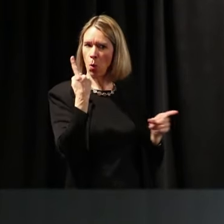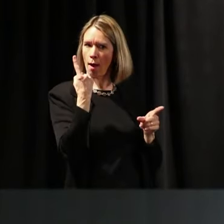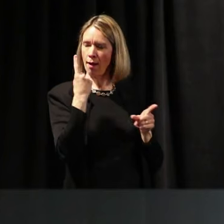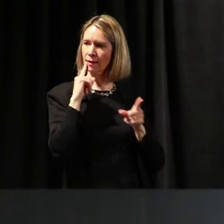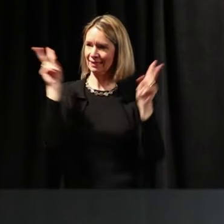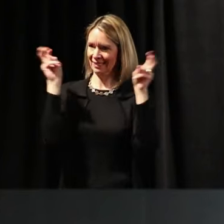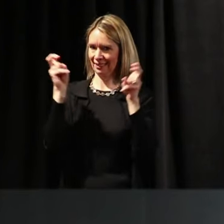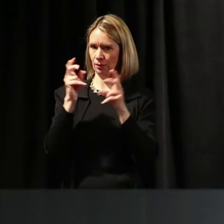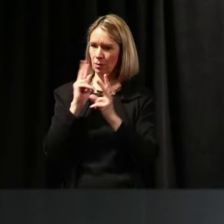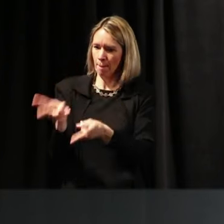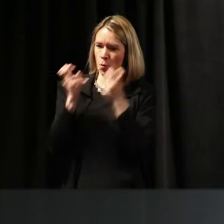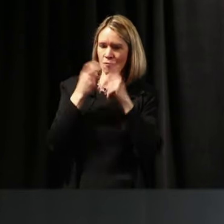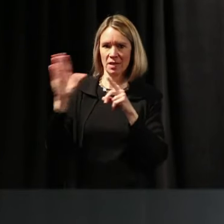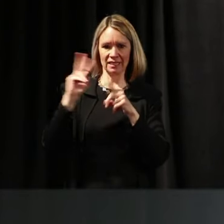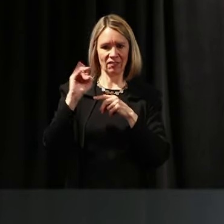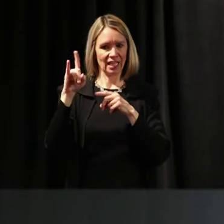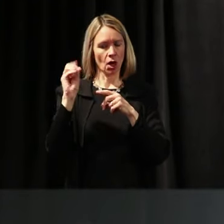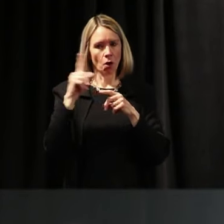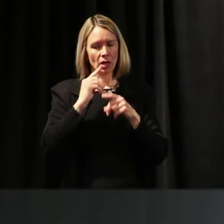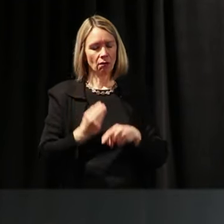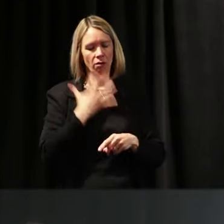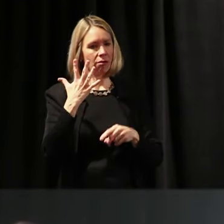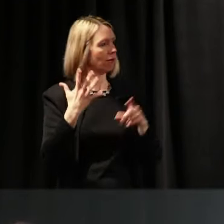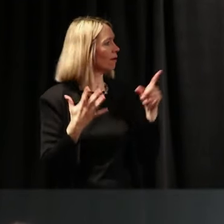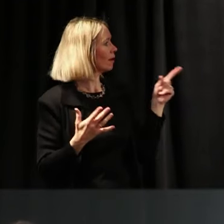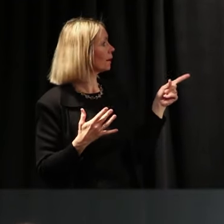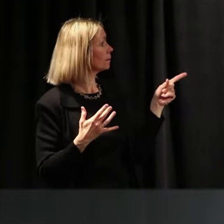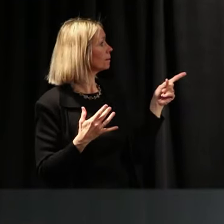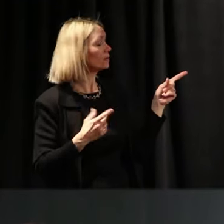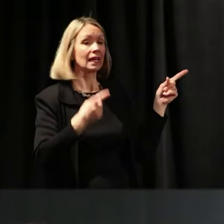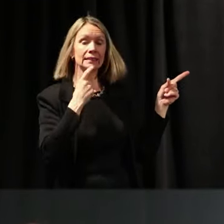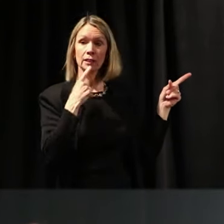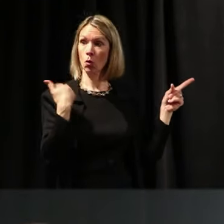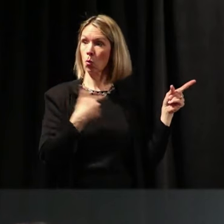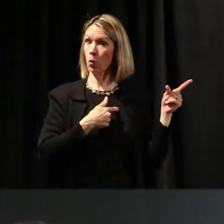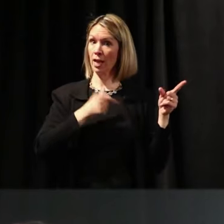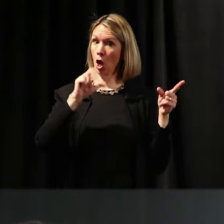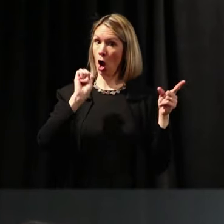that really made me go, “Oh!” What this says is we are preparing